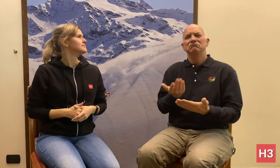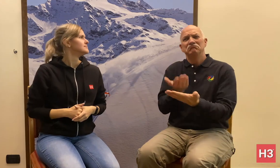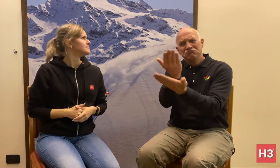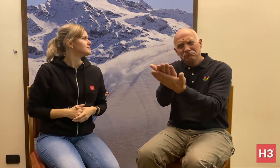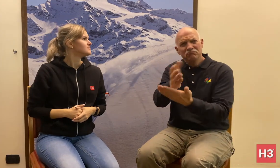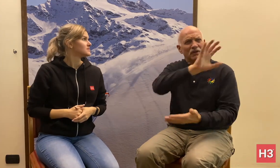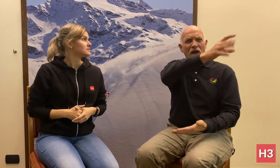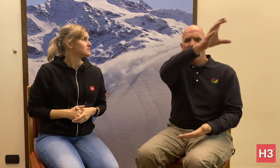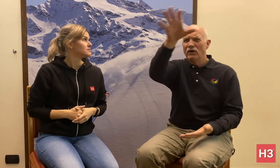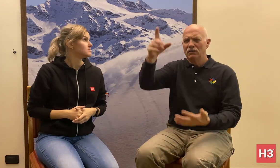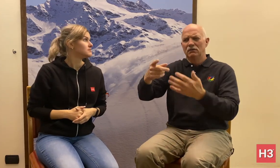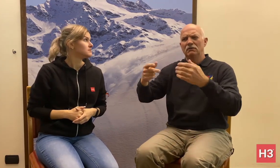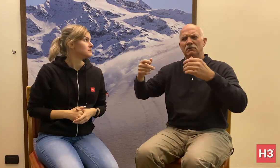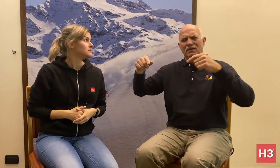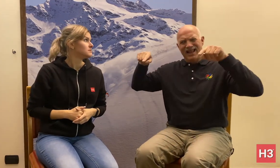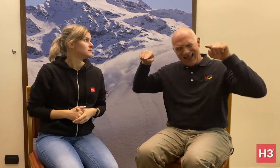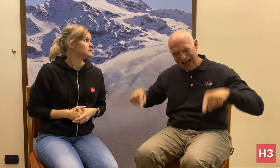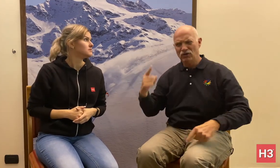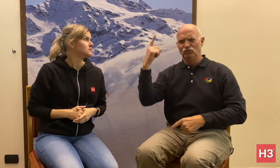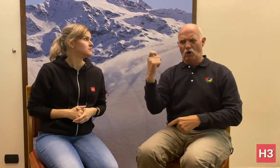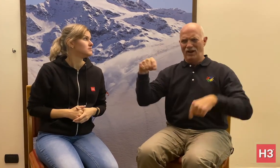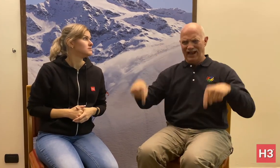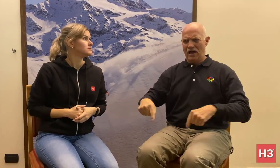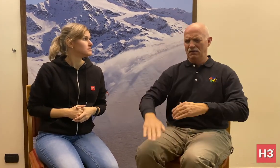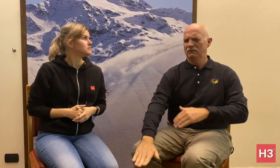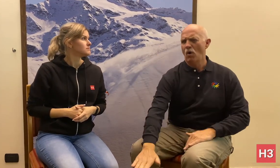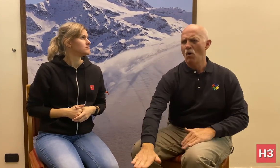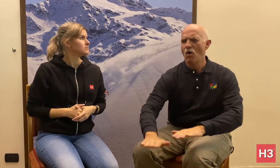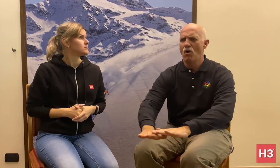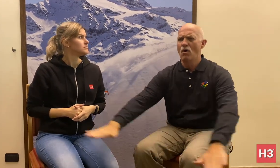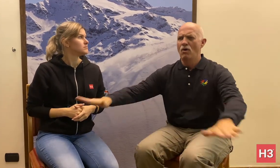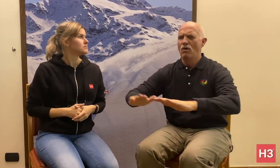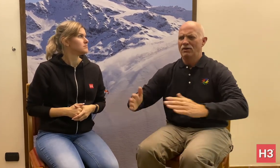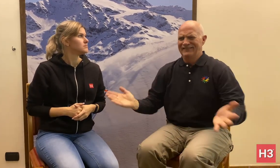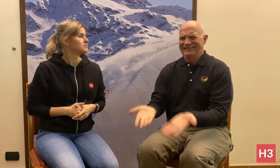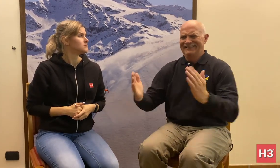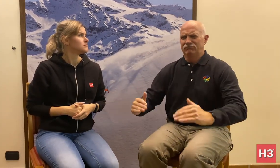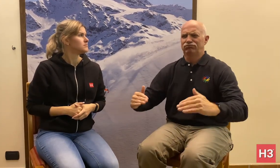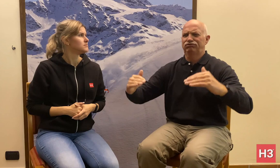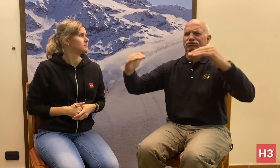[Dwight]: I'd like countries to distribute information, to encourage Deaf youth to get